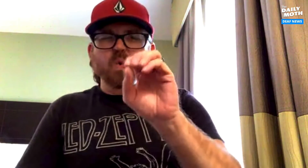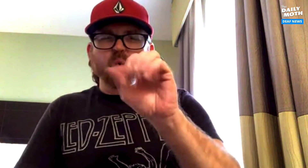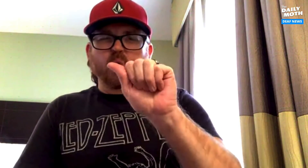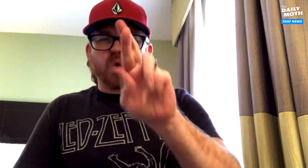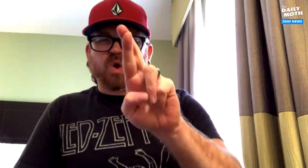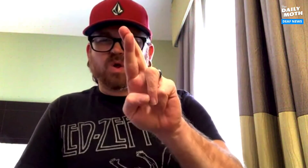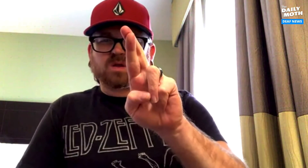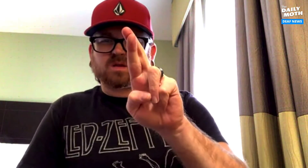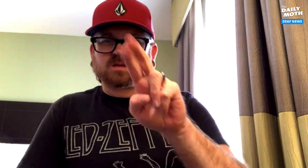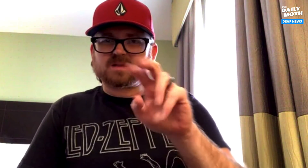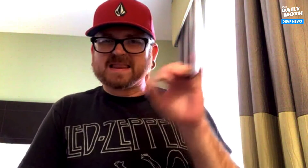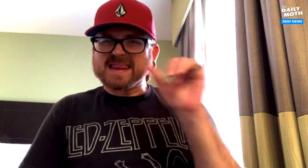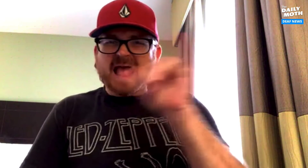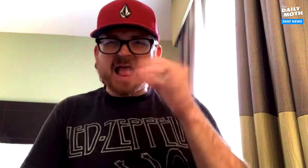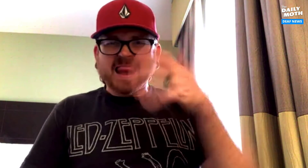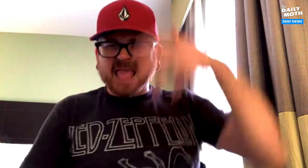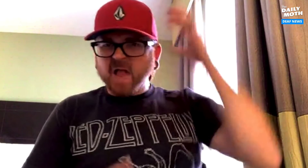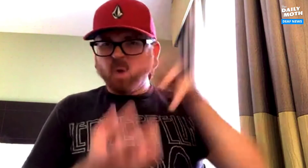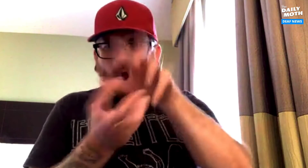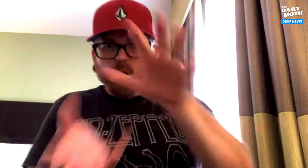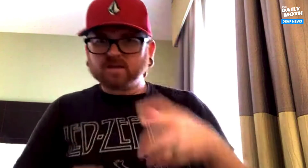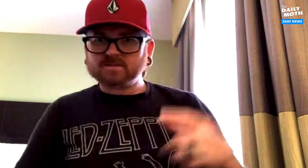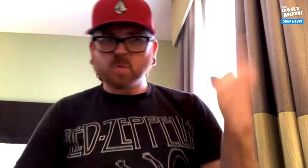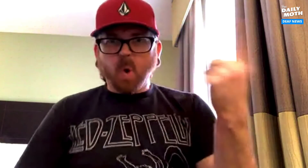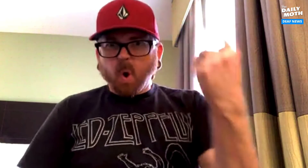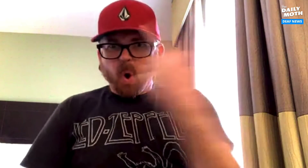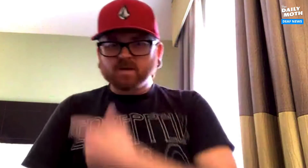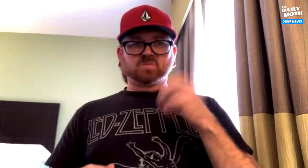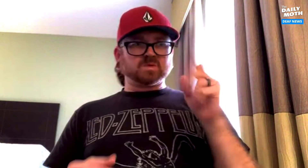Like a roaring lion.